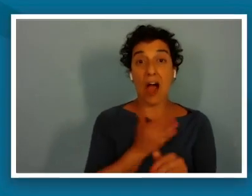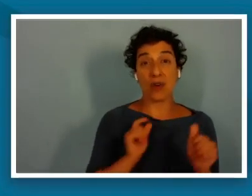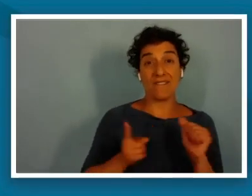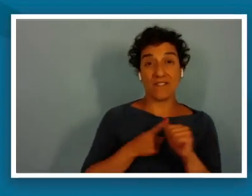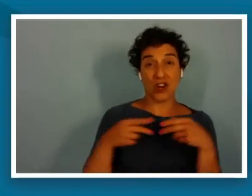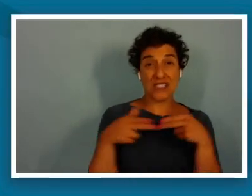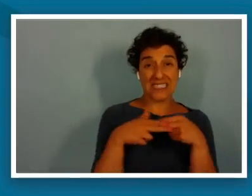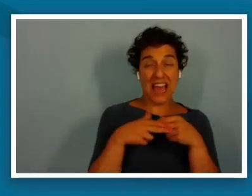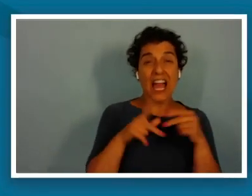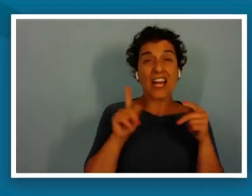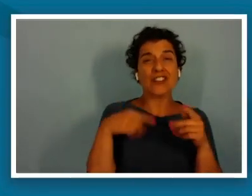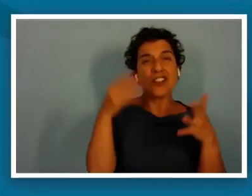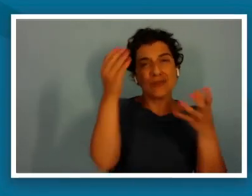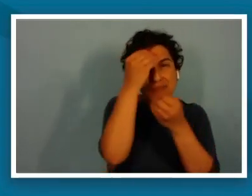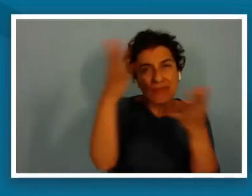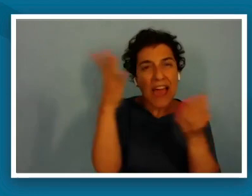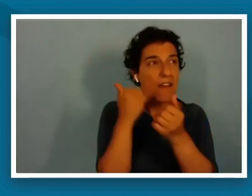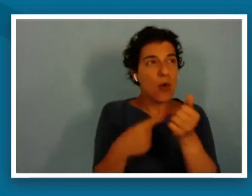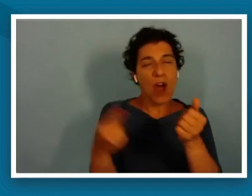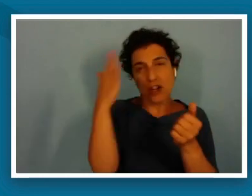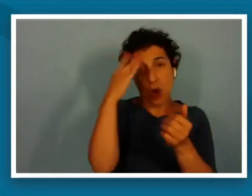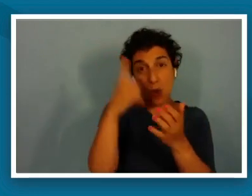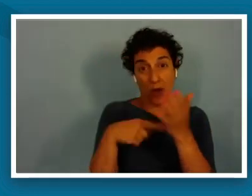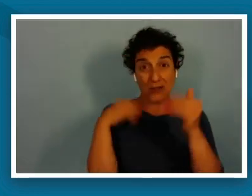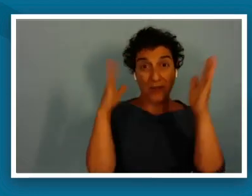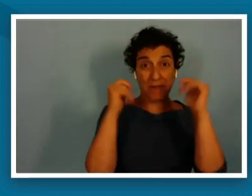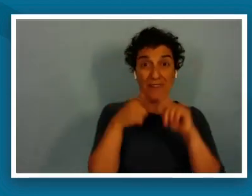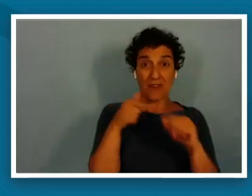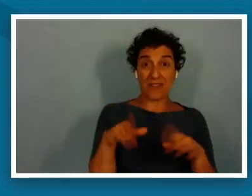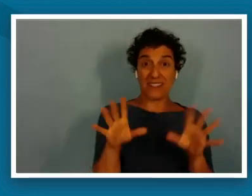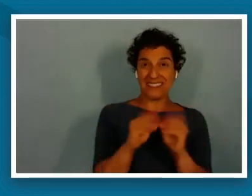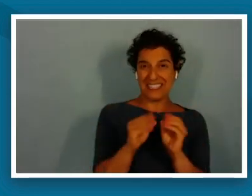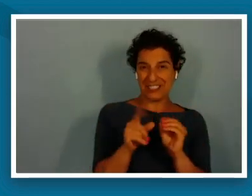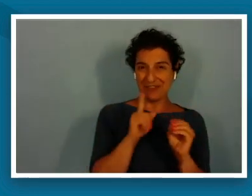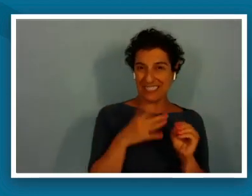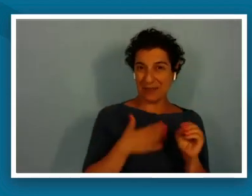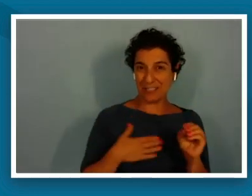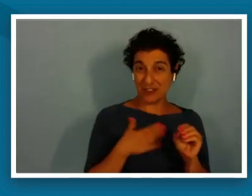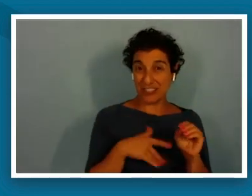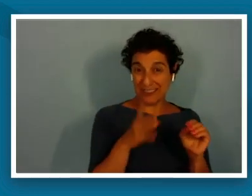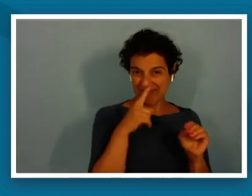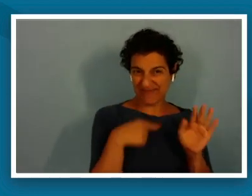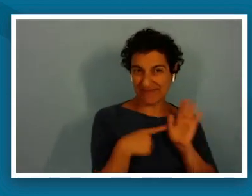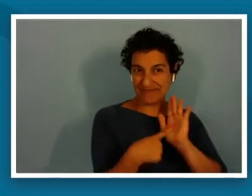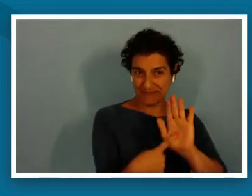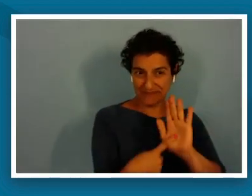knows what to expect from this session i would appreciate it